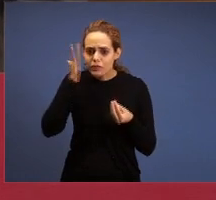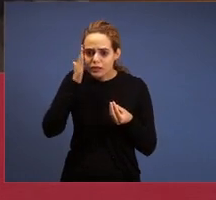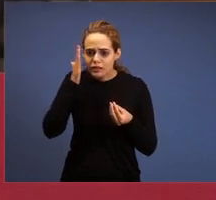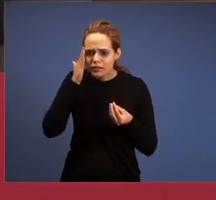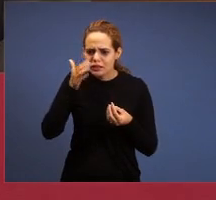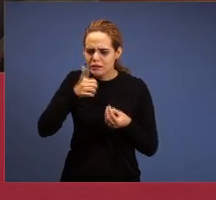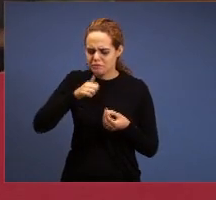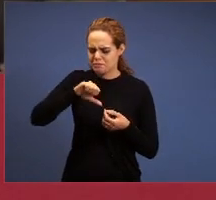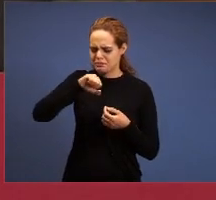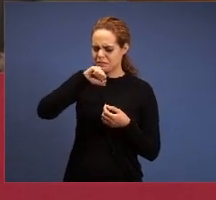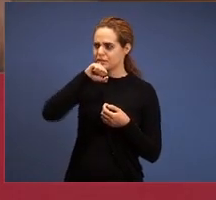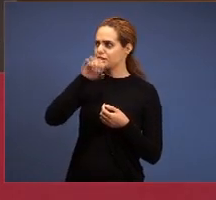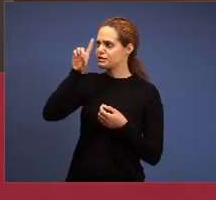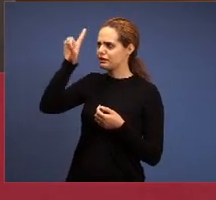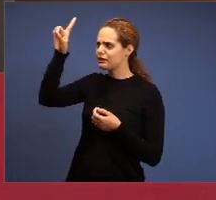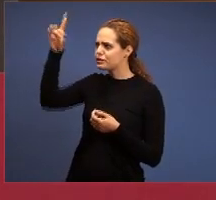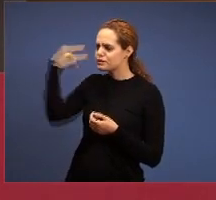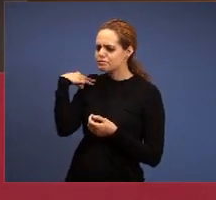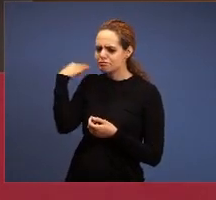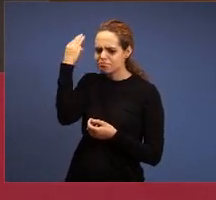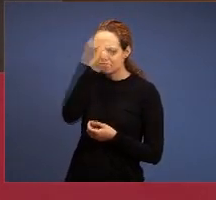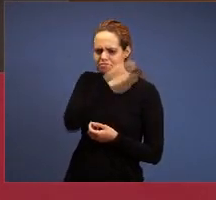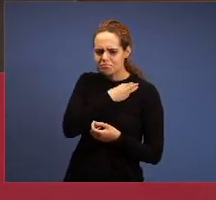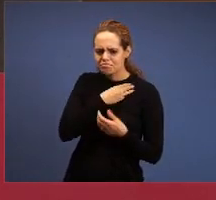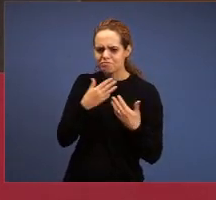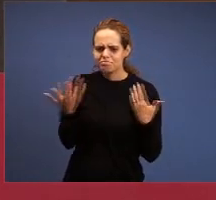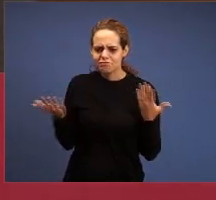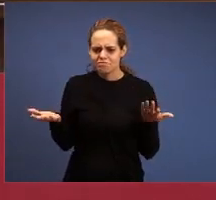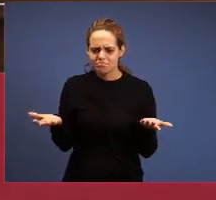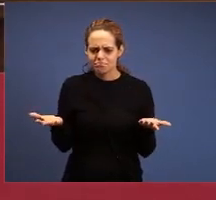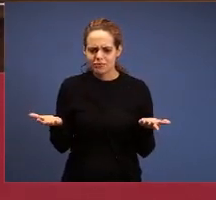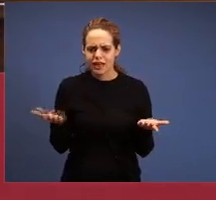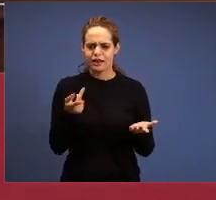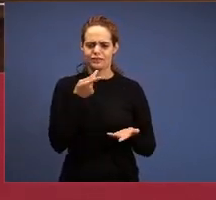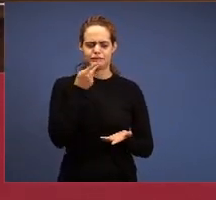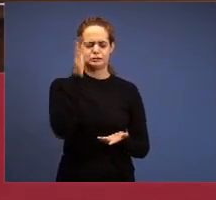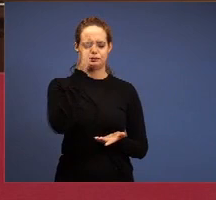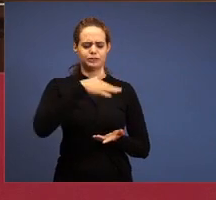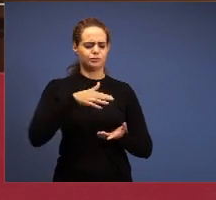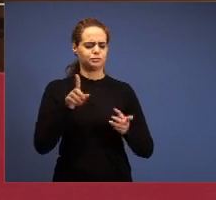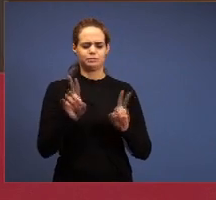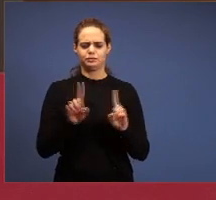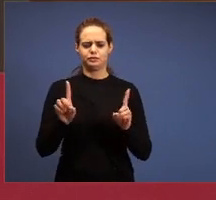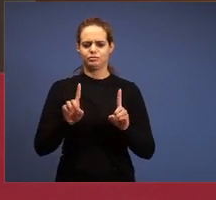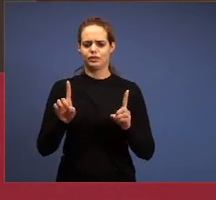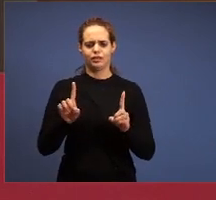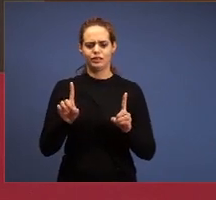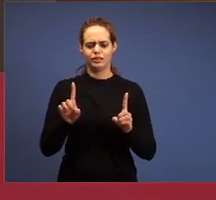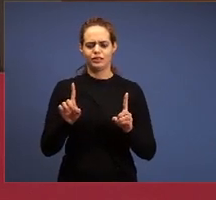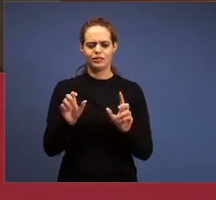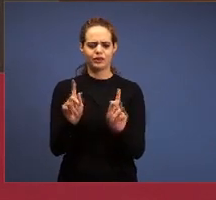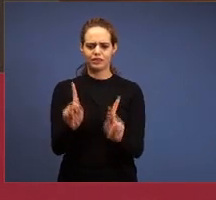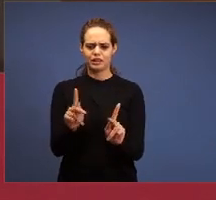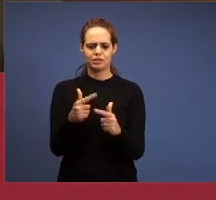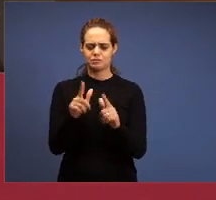understand, we're not speaking badly here, who has their religions, their theology, it's